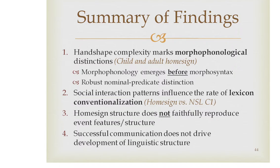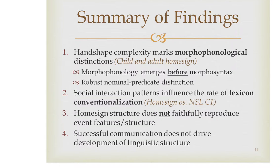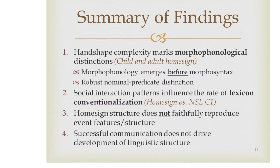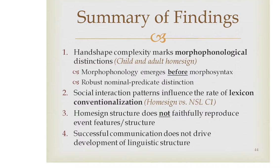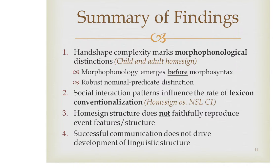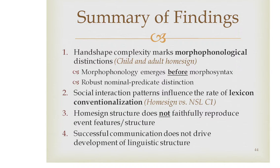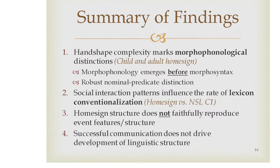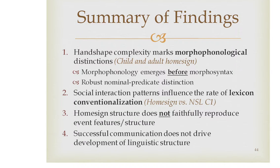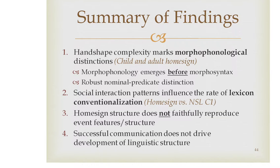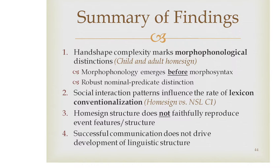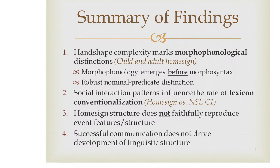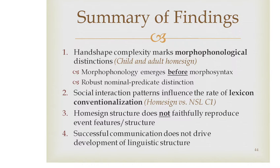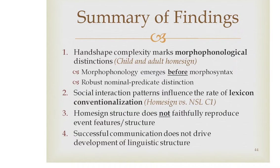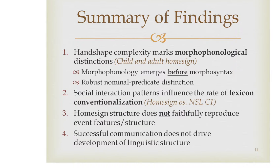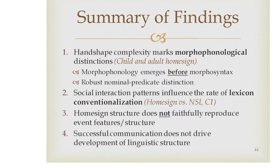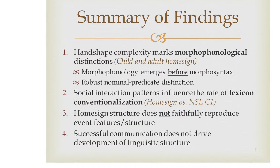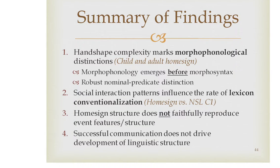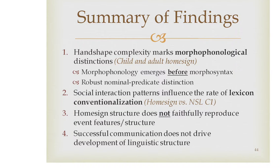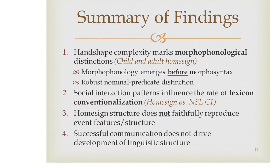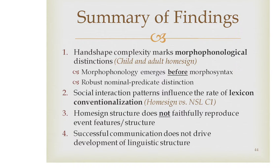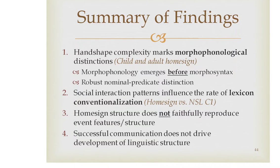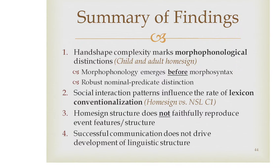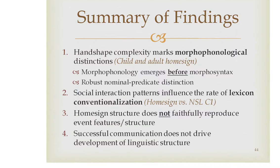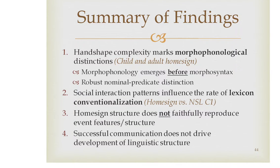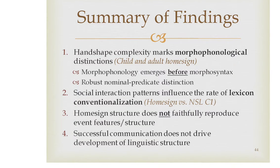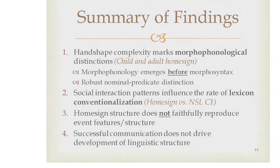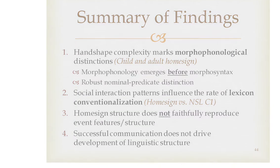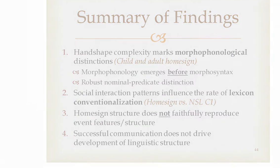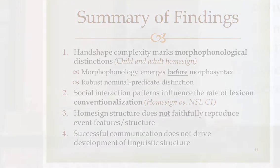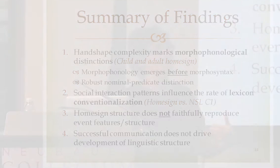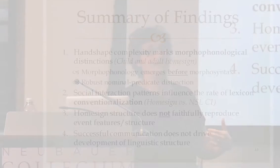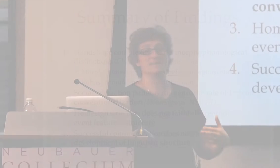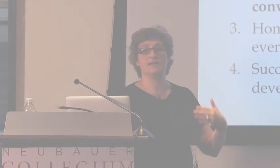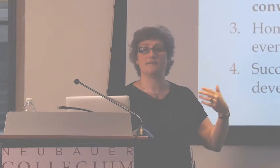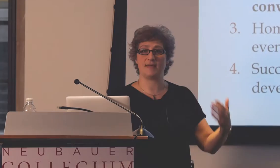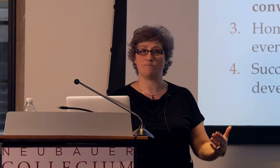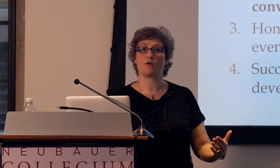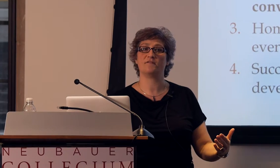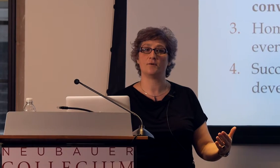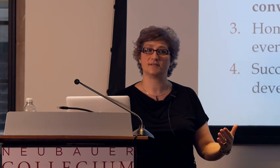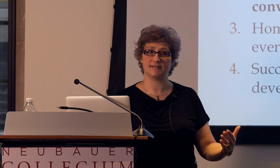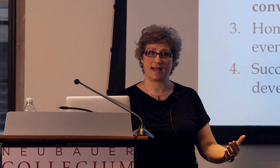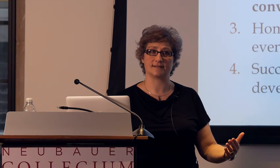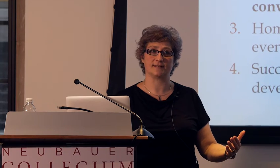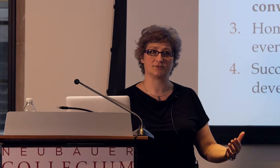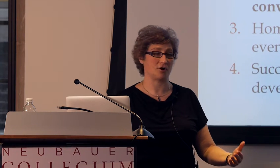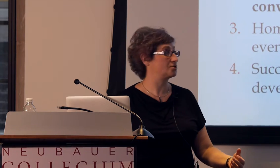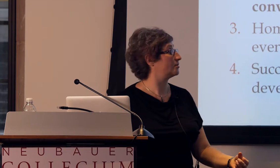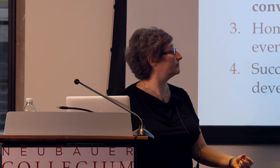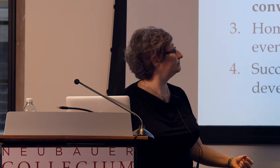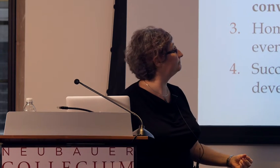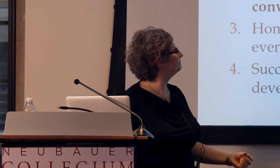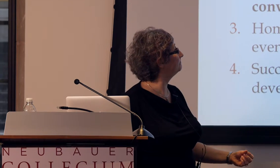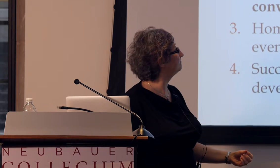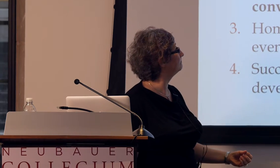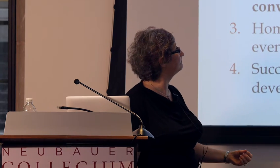and that that morphophonological structure emerges earlier in development than morphosyntactic structure.